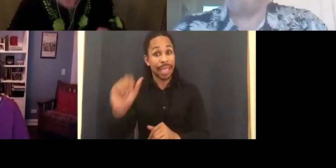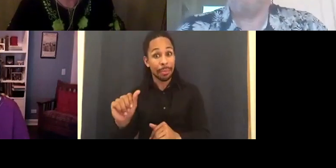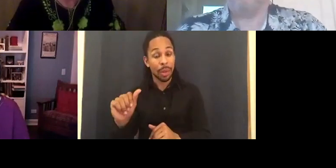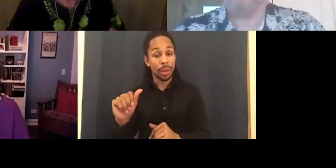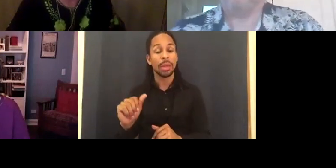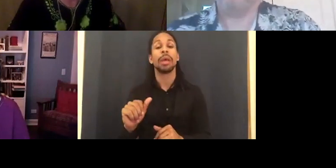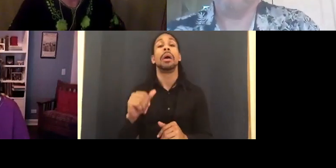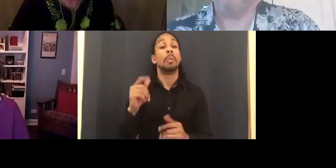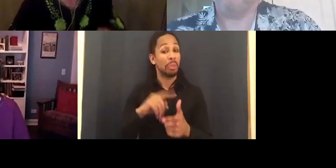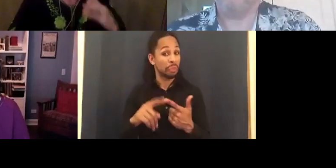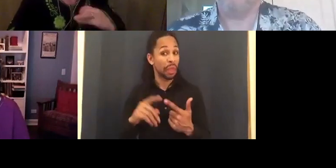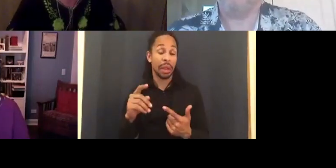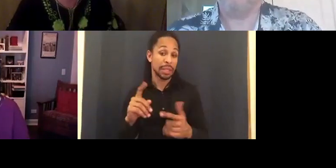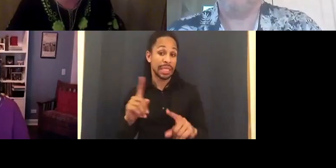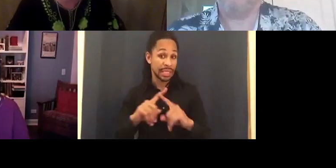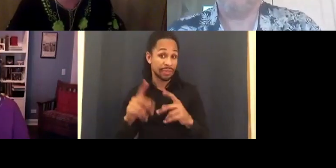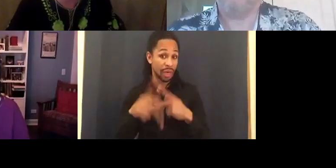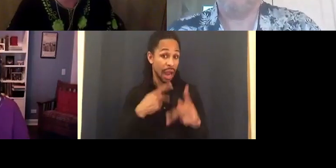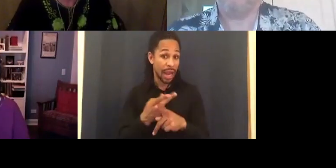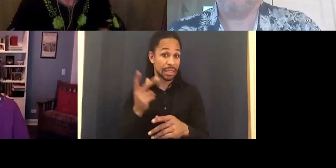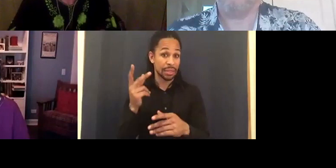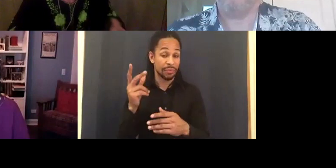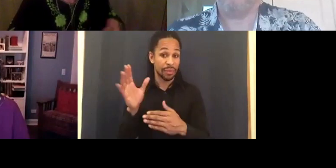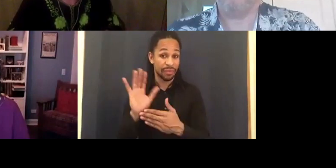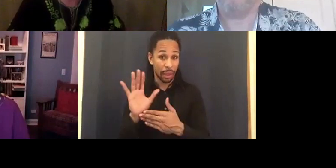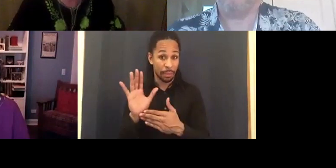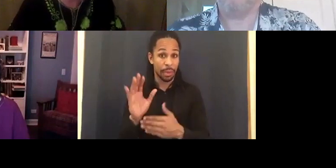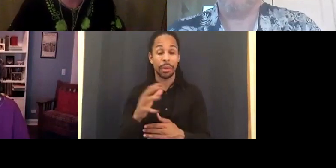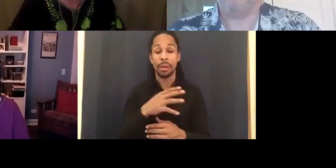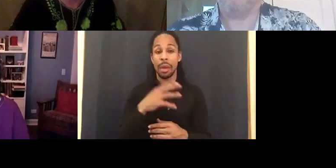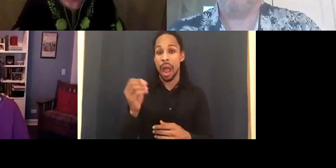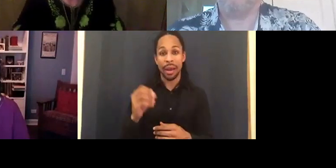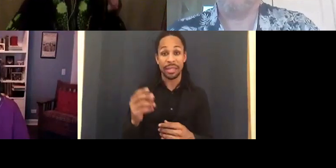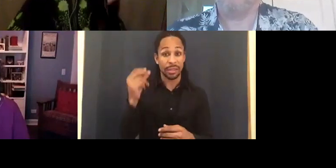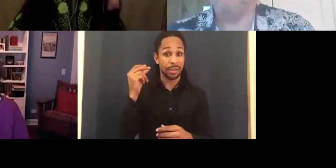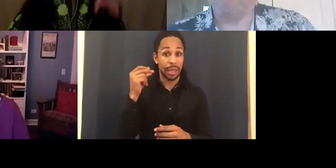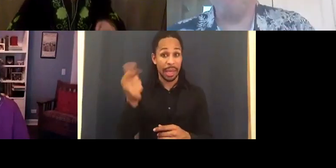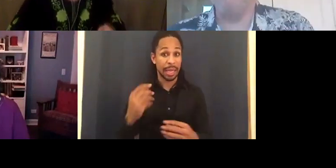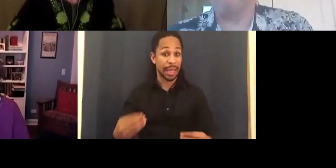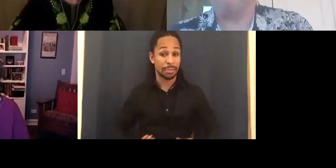necessary tools to do this. We're at once inspirational and the only person who could have done it. LAWRENCE CARTER LONG: Susan, you